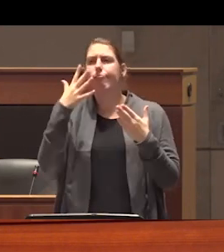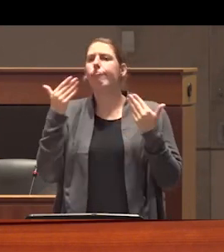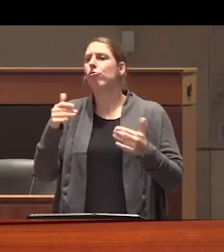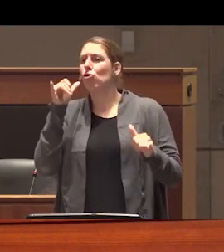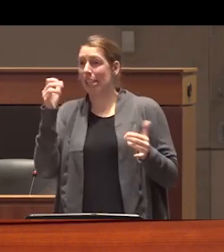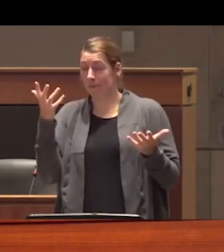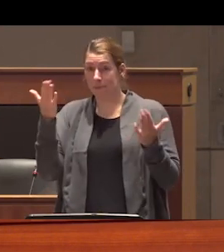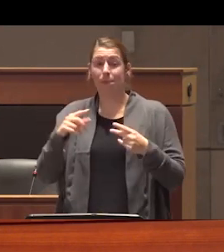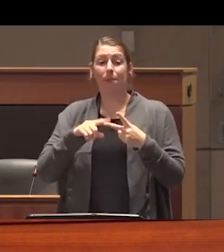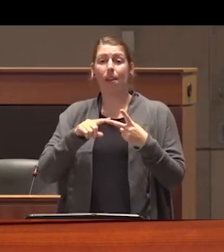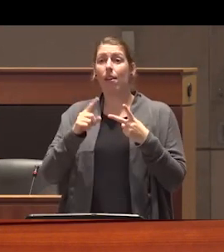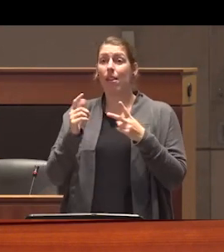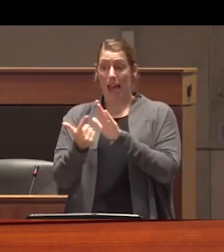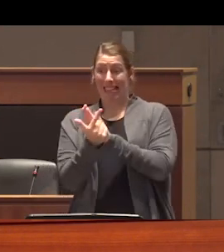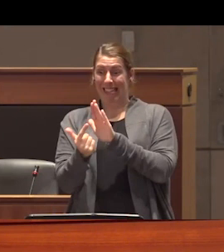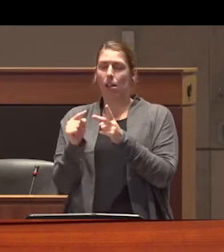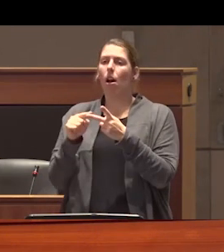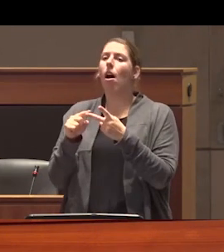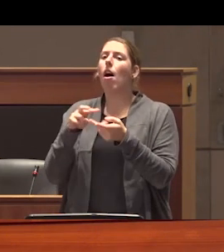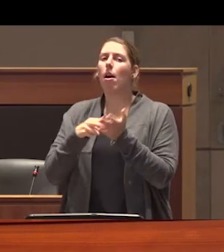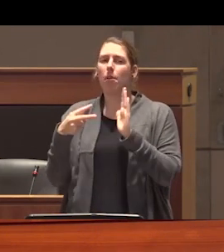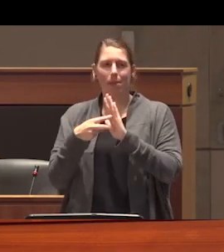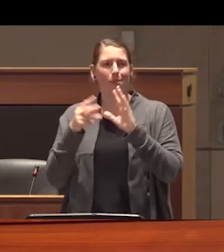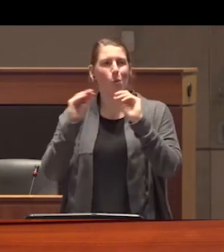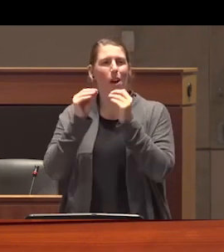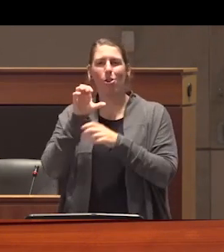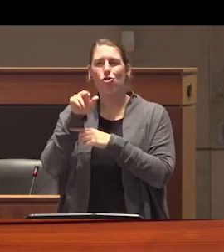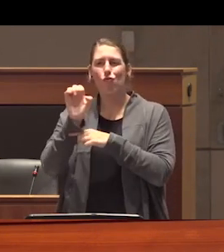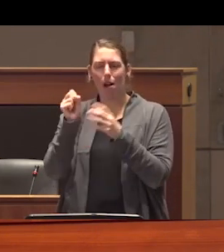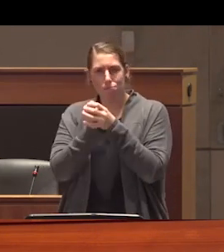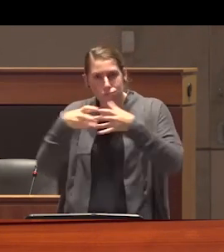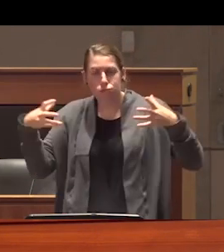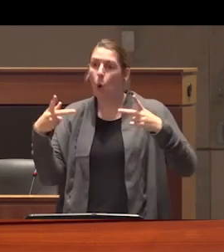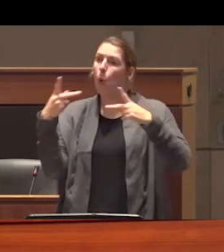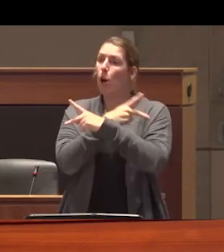two prohibition contribute to the expansion of organized crime and political corruption